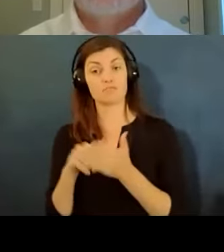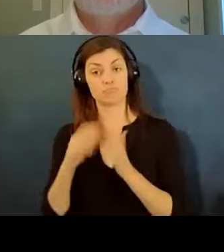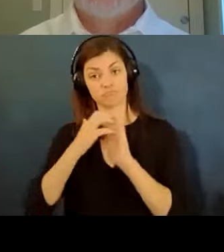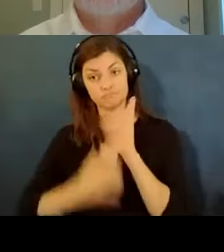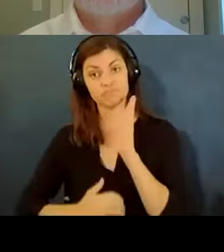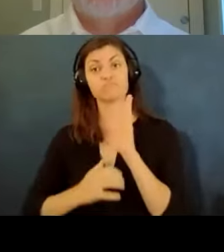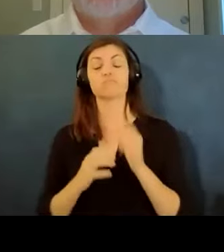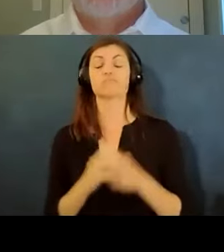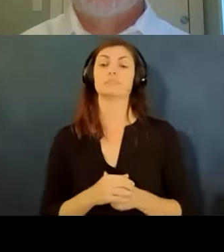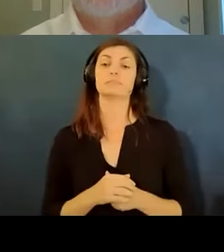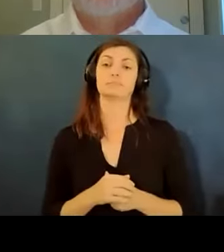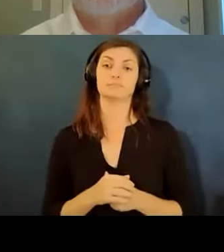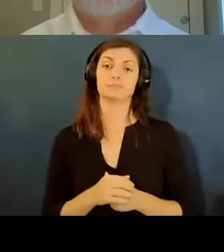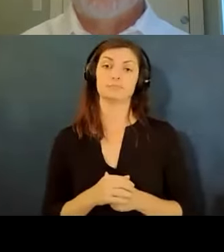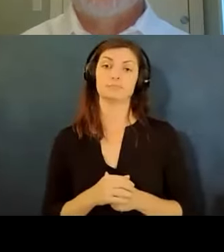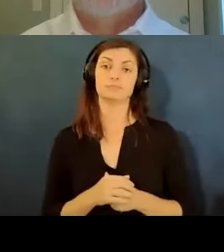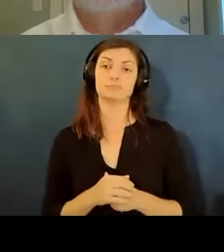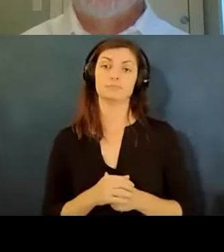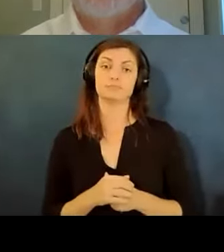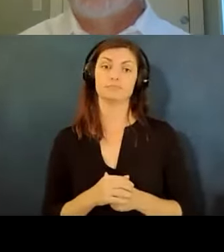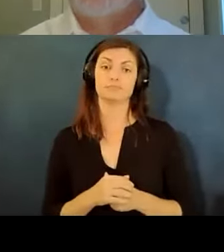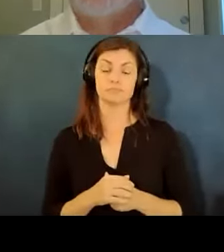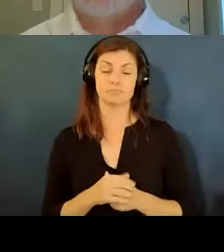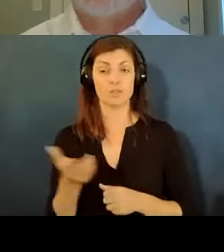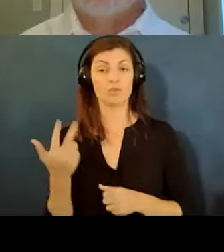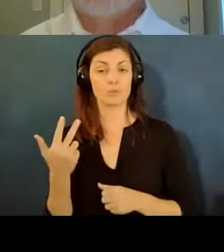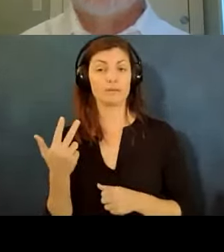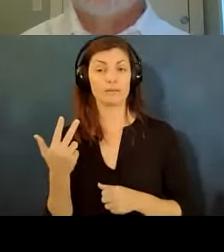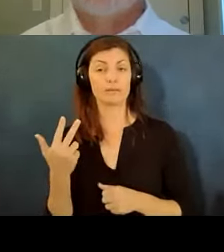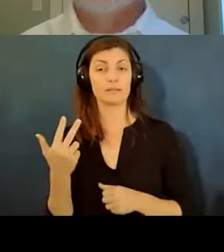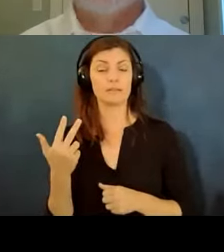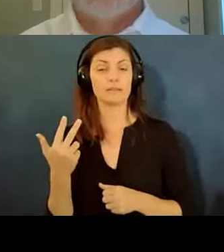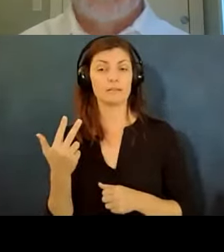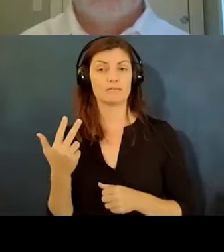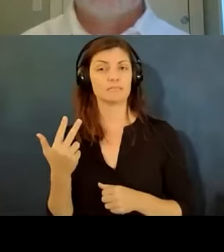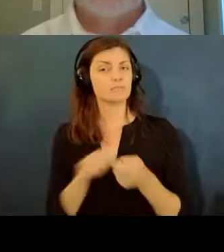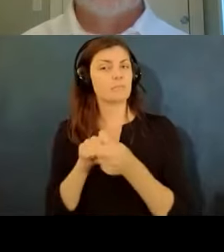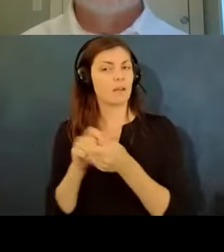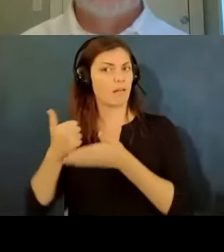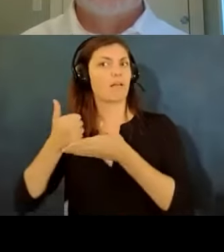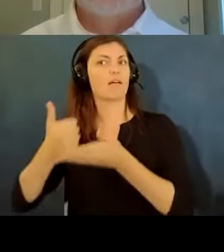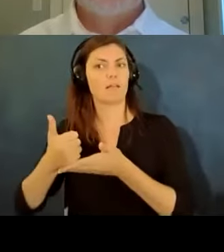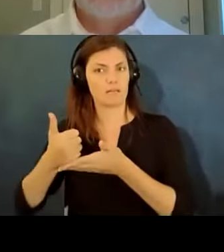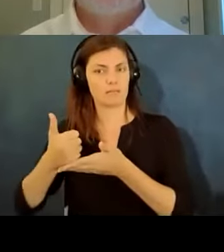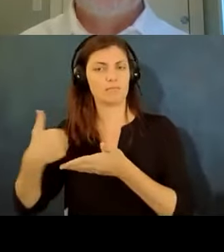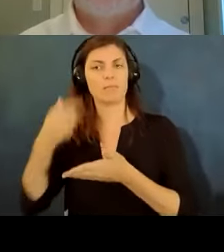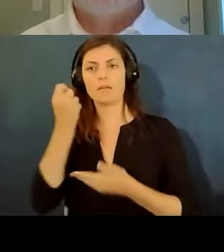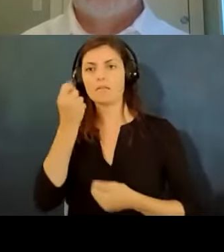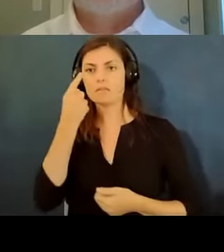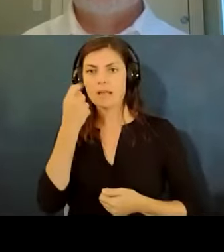but three of them are particularly helpful in understanding the employees rights here and